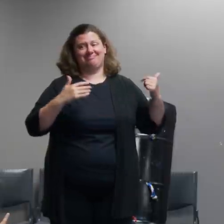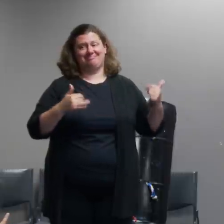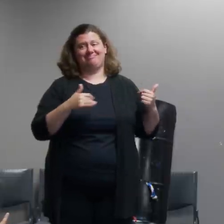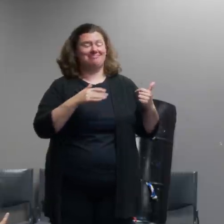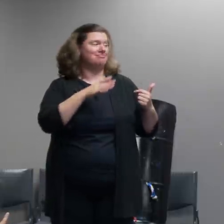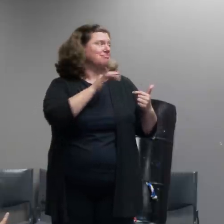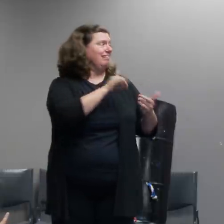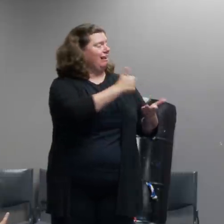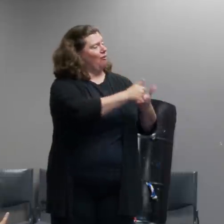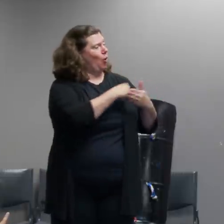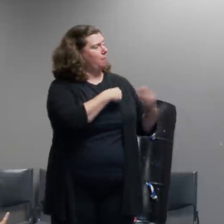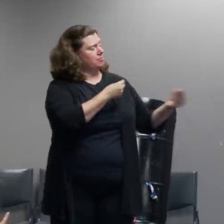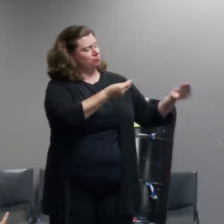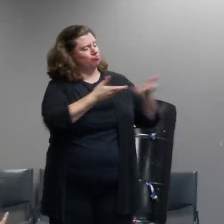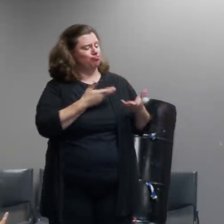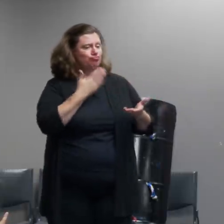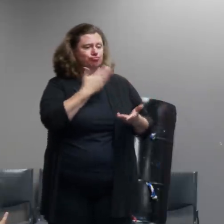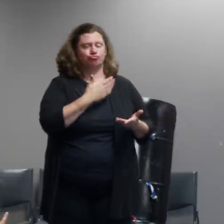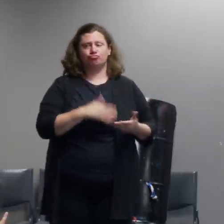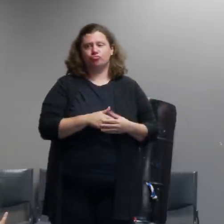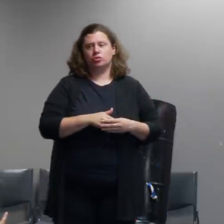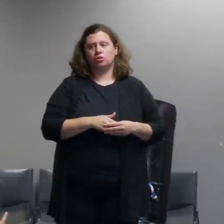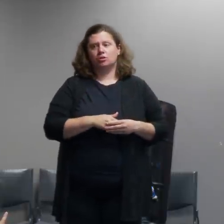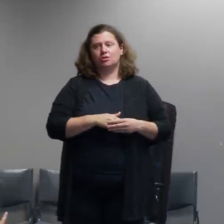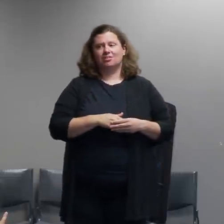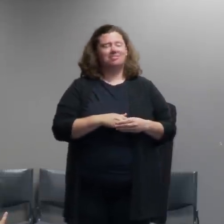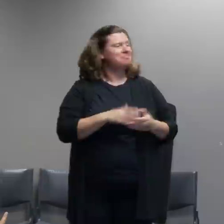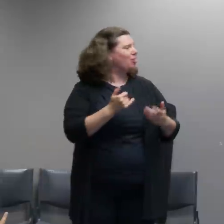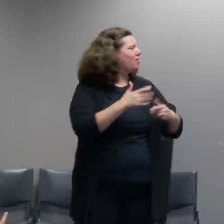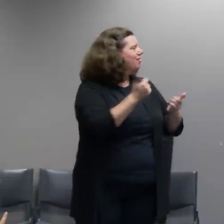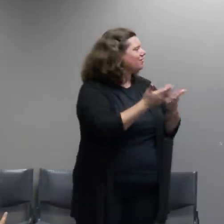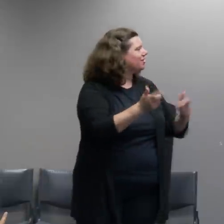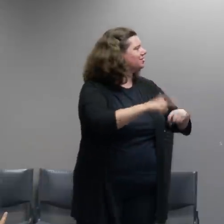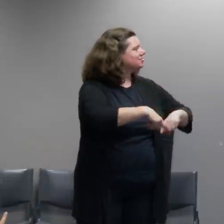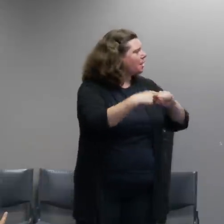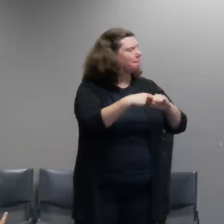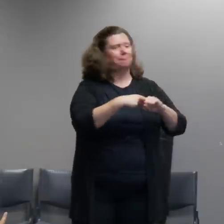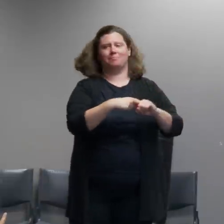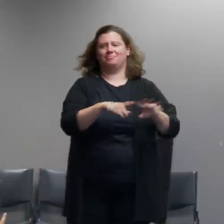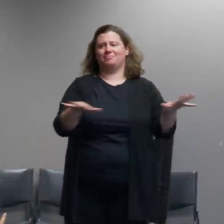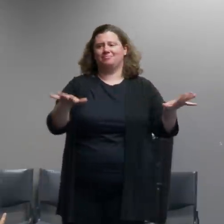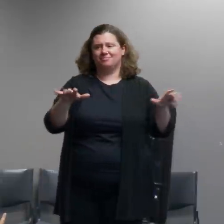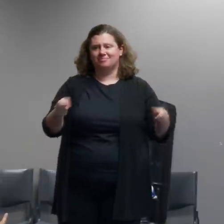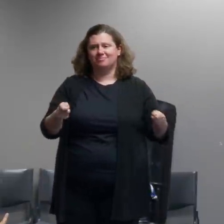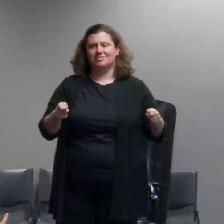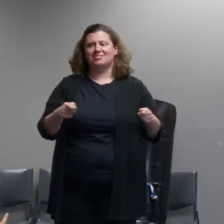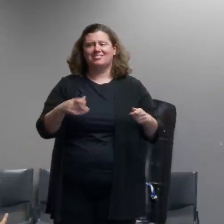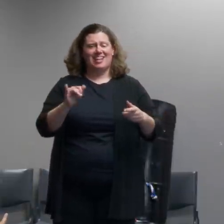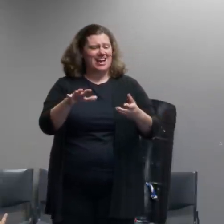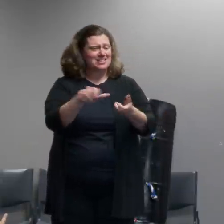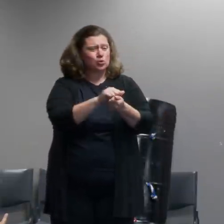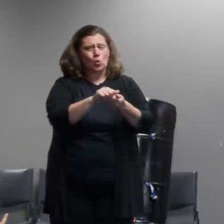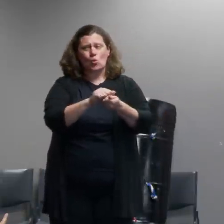for us to just stop having these kind of events because these are really really difficult situations